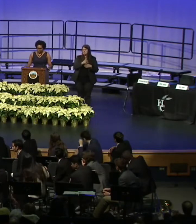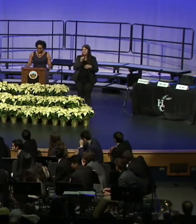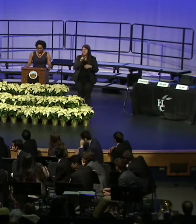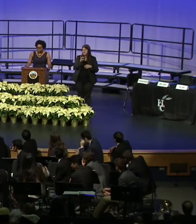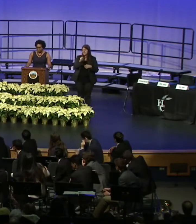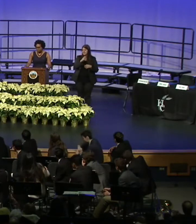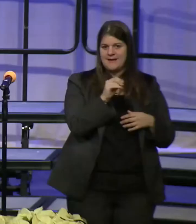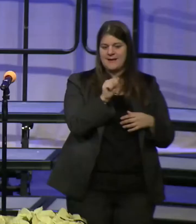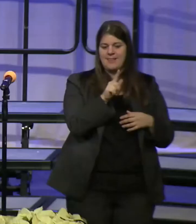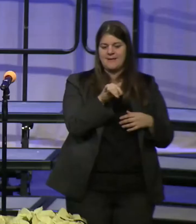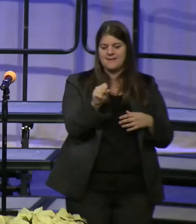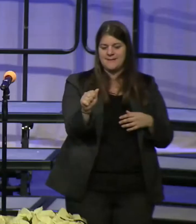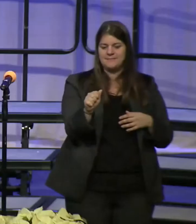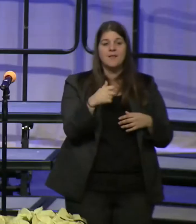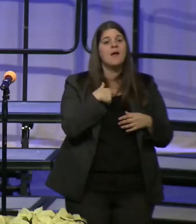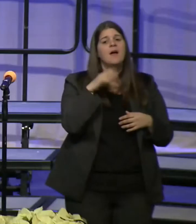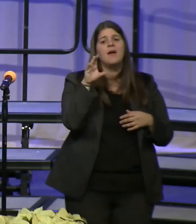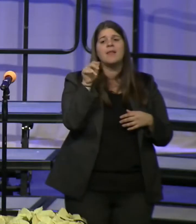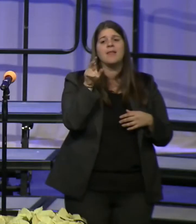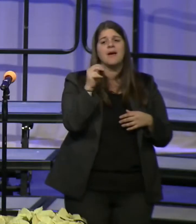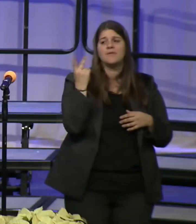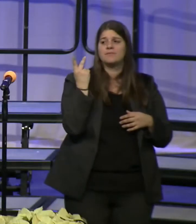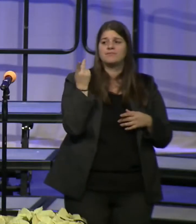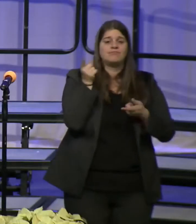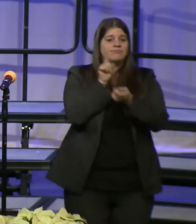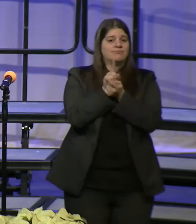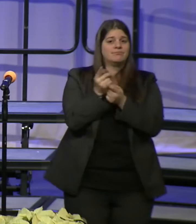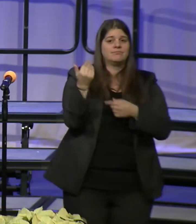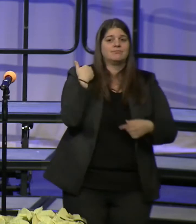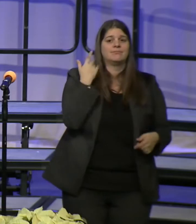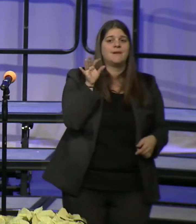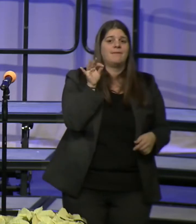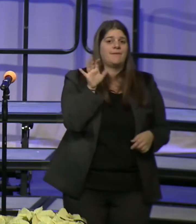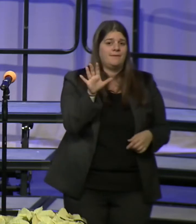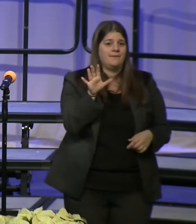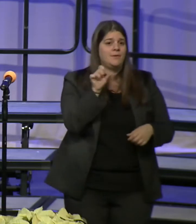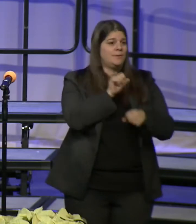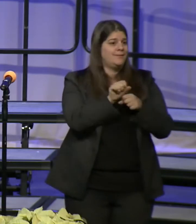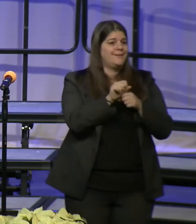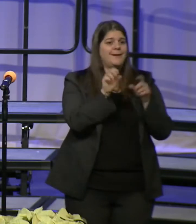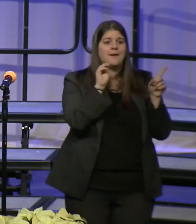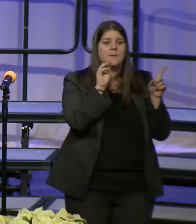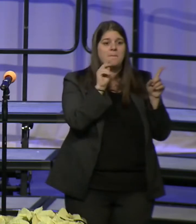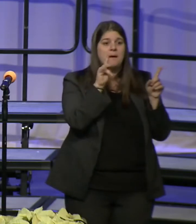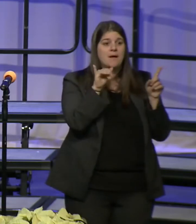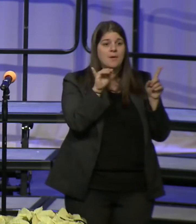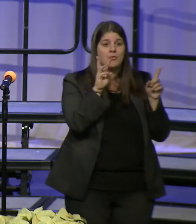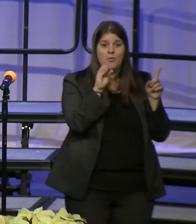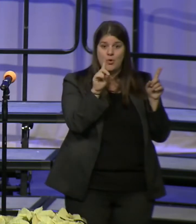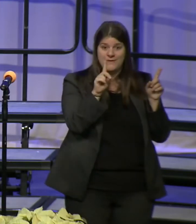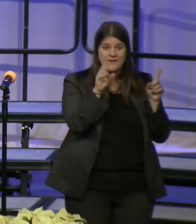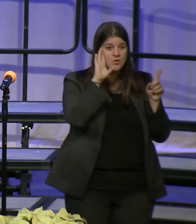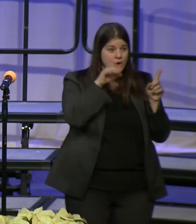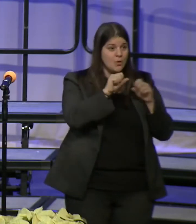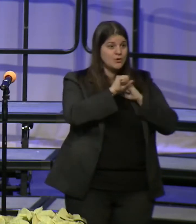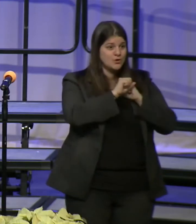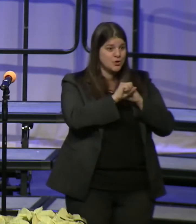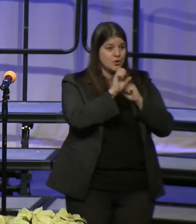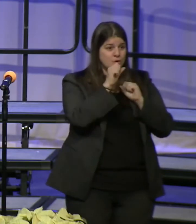and I first met in 1995 while working at Montgomery Wards in Security Square Mall.